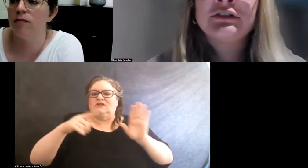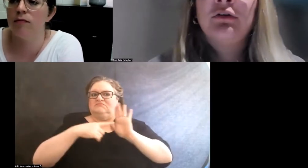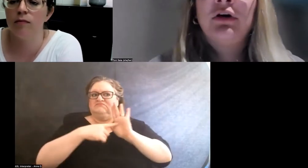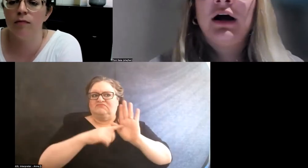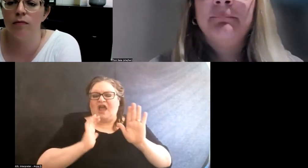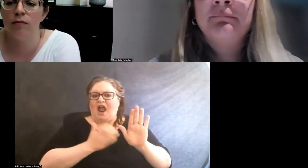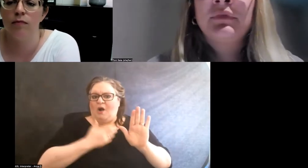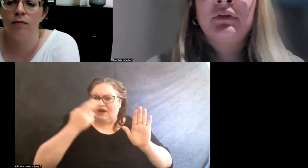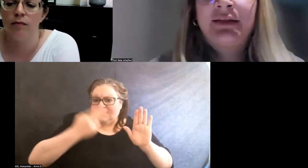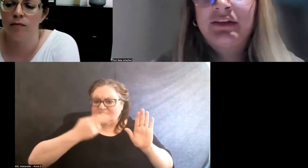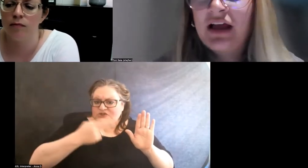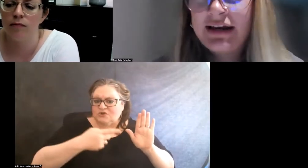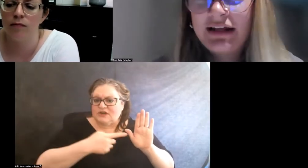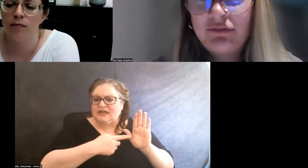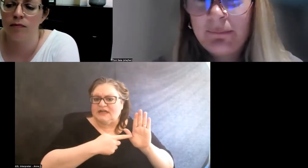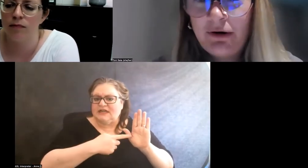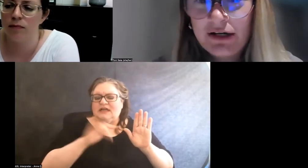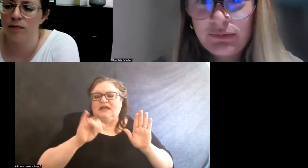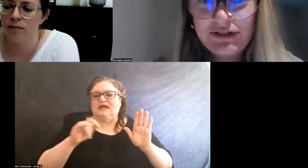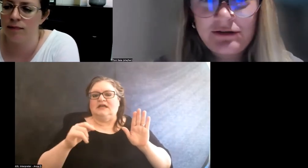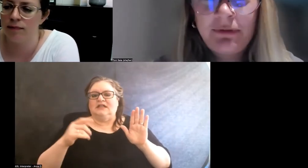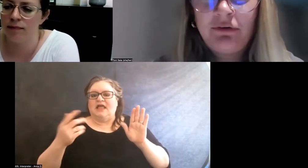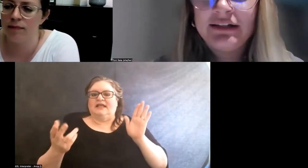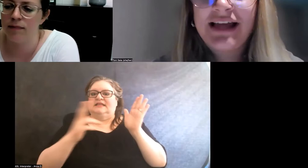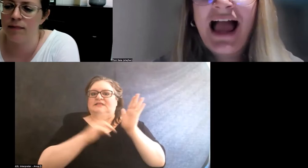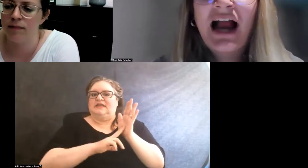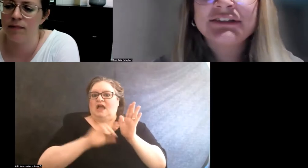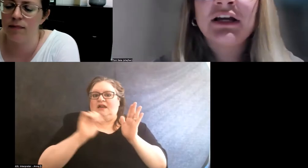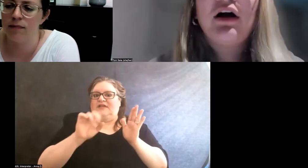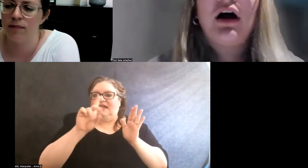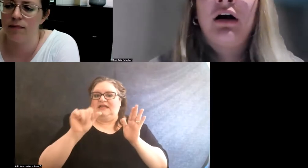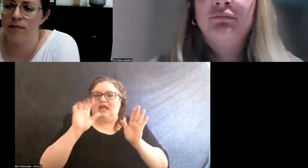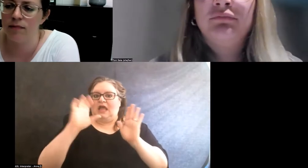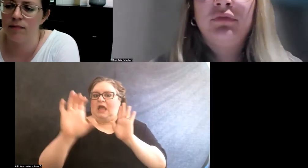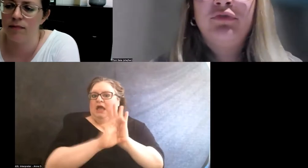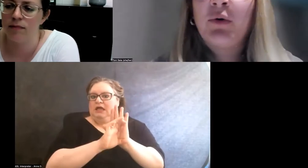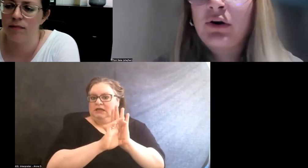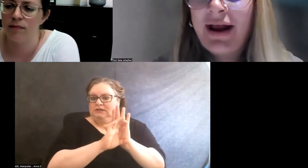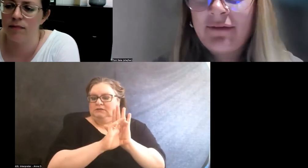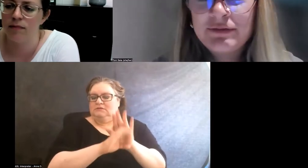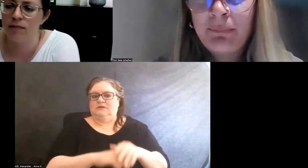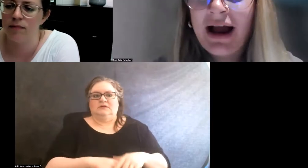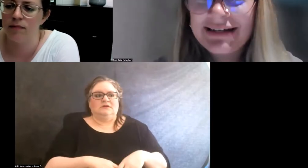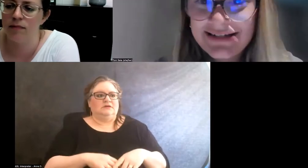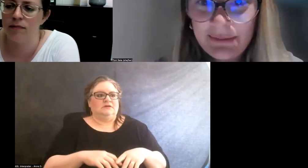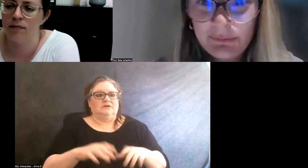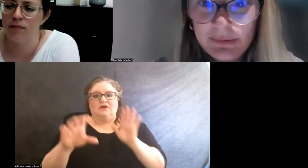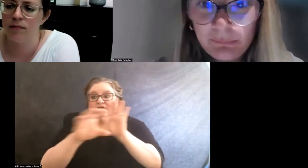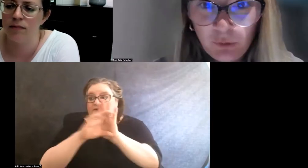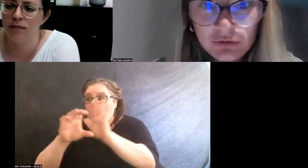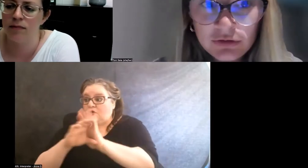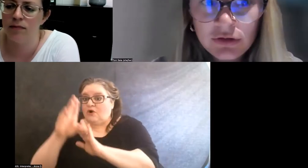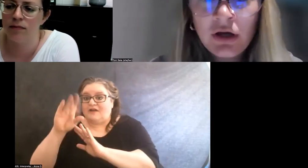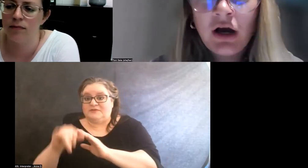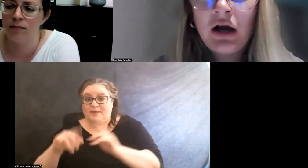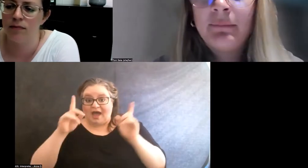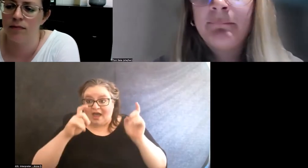so like the signing of the Americans with Disabilities Act, photographs by disabled people,